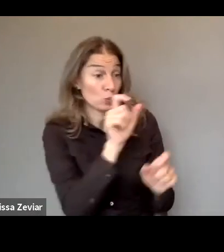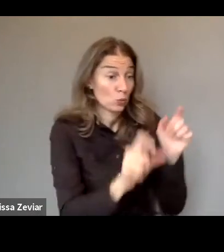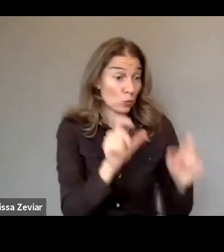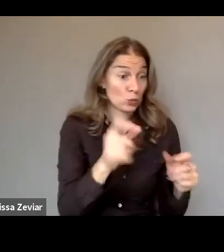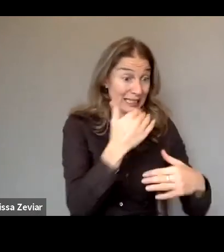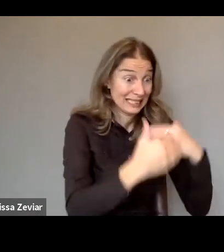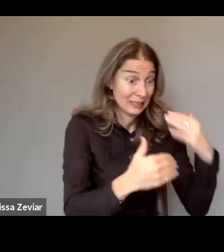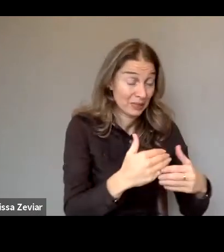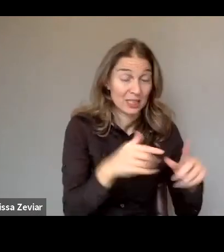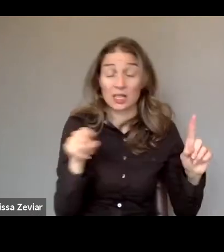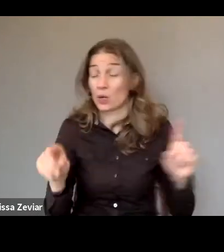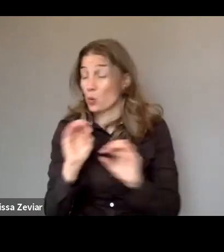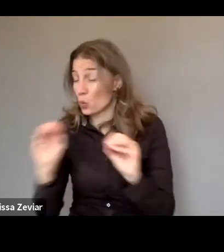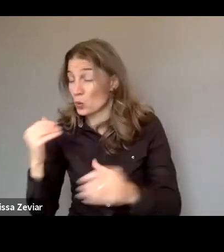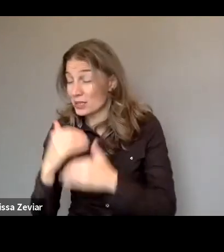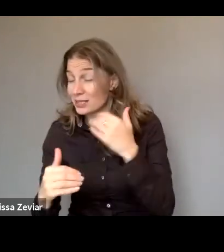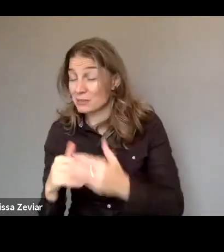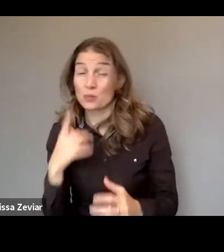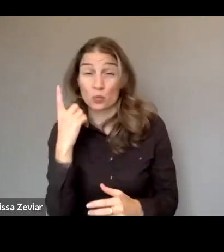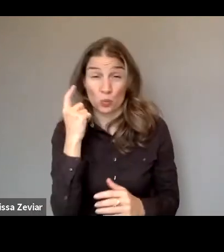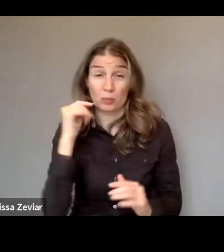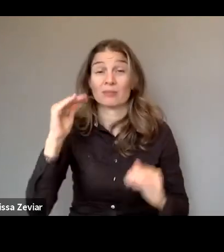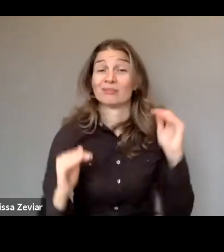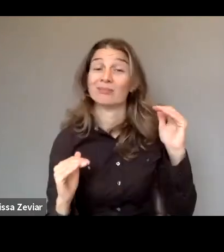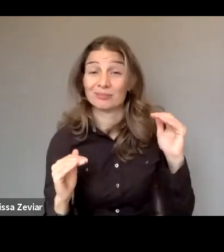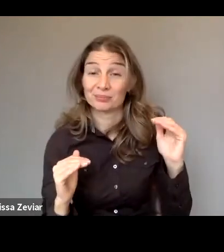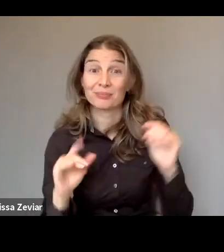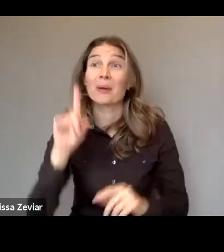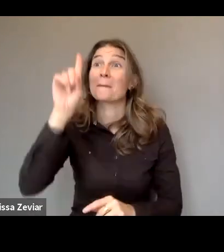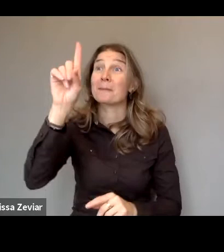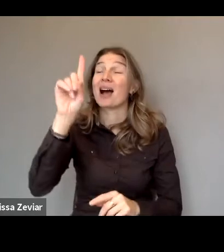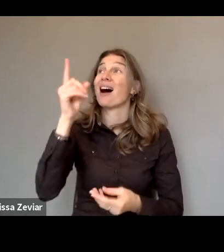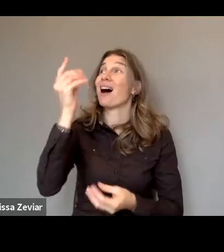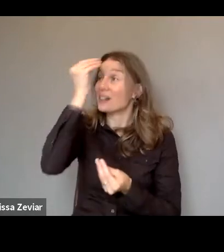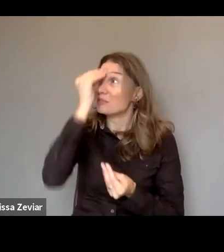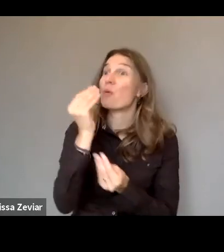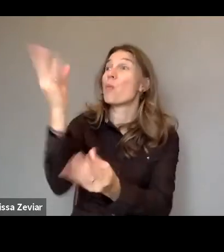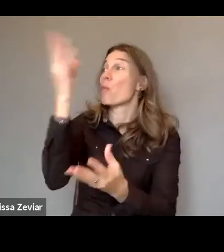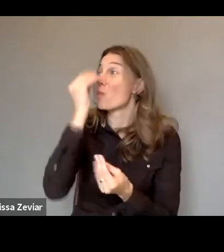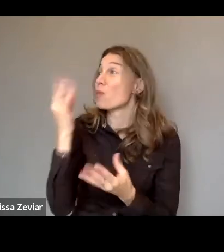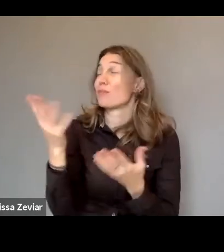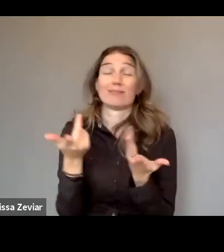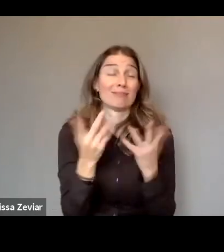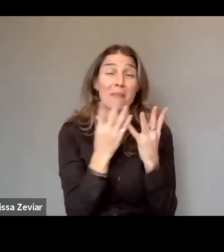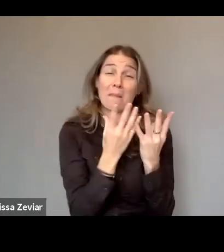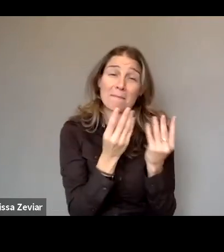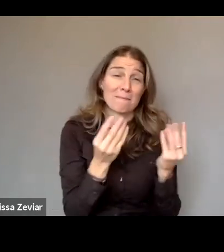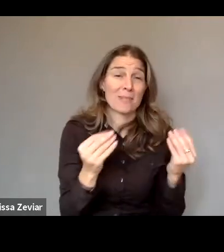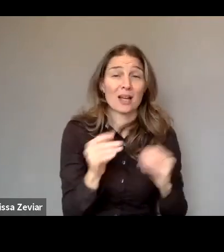This number is certainly under reported, as we know that many women and girls are not reporting violence